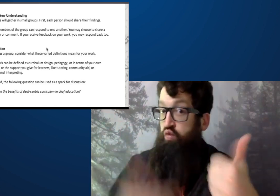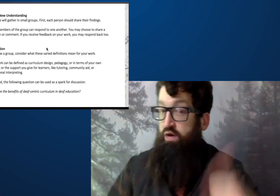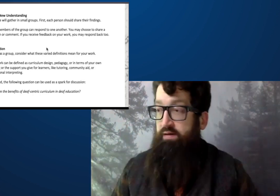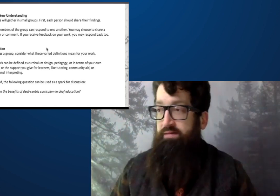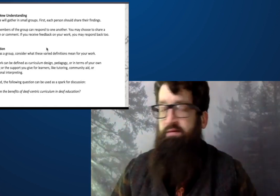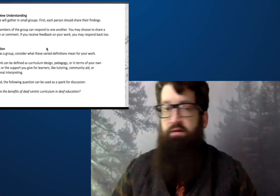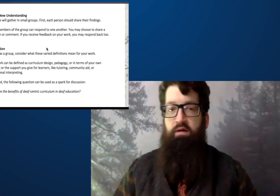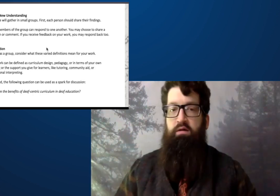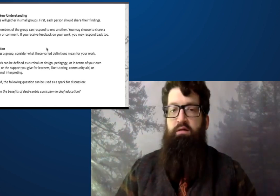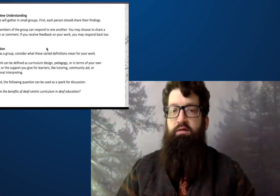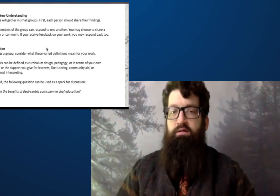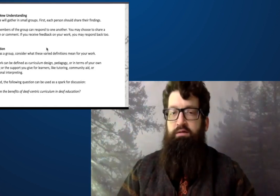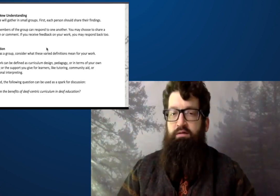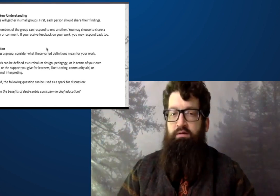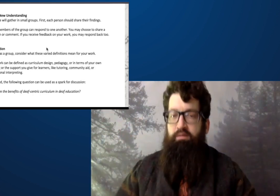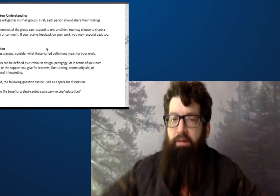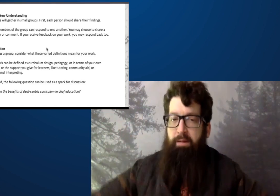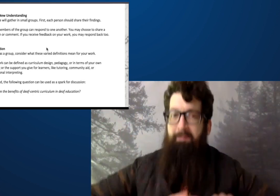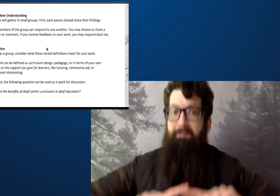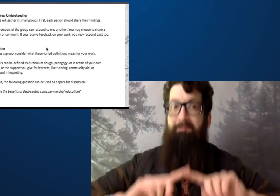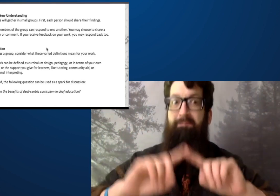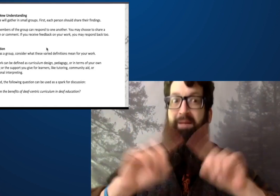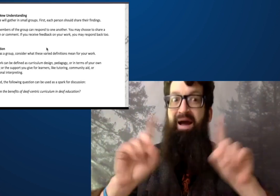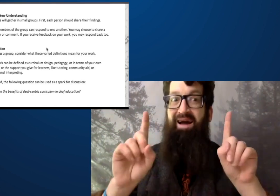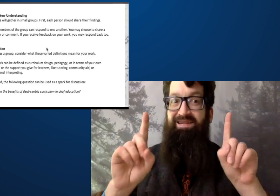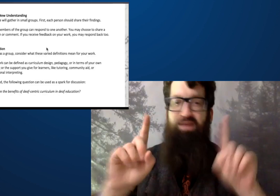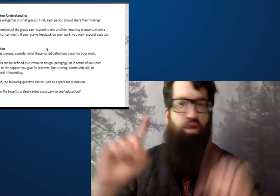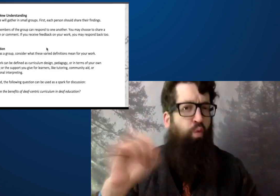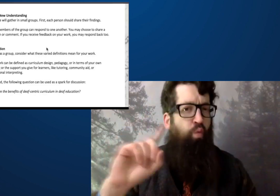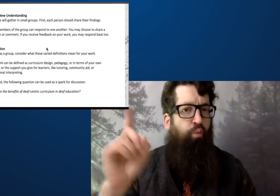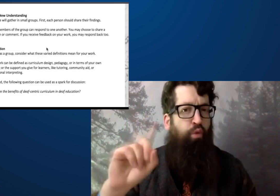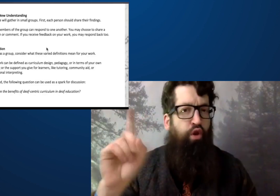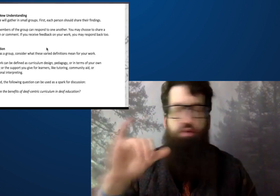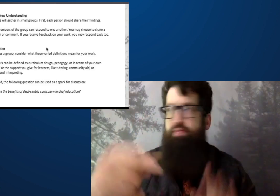to come here, these experiences being included in the curriculum is fantastic.